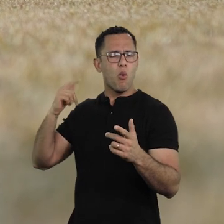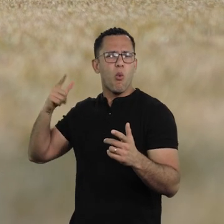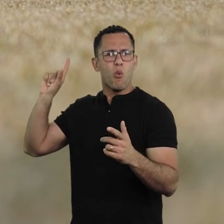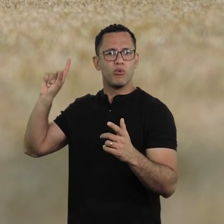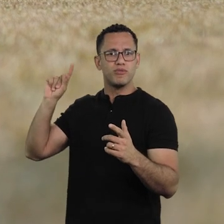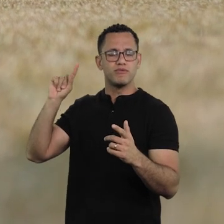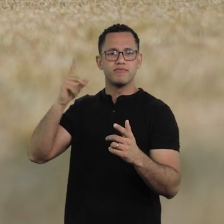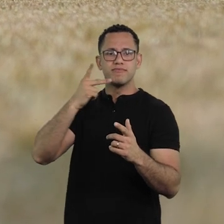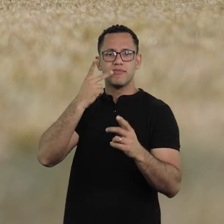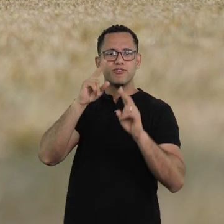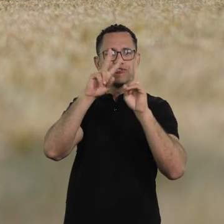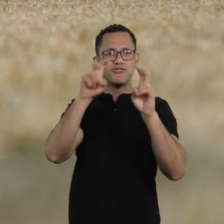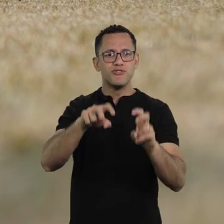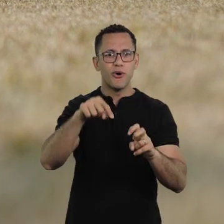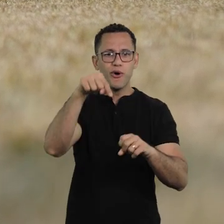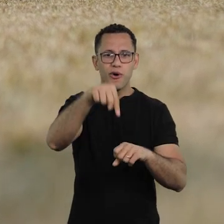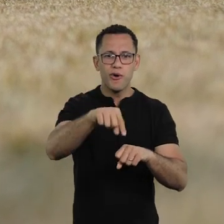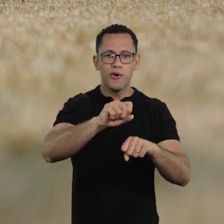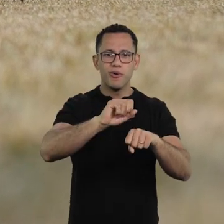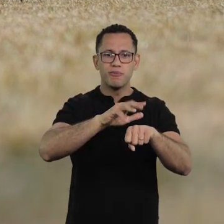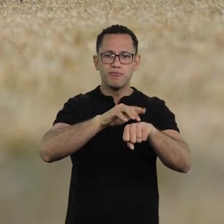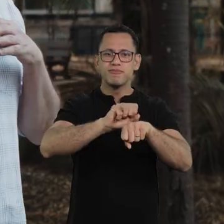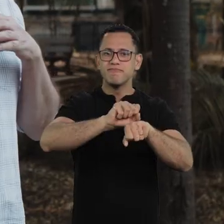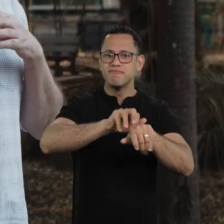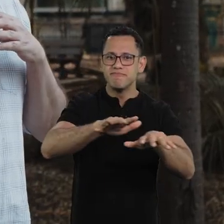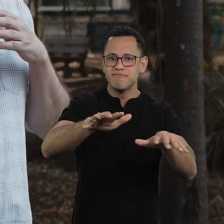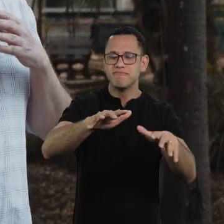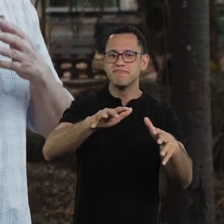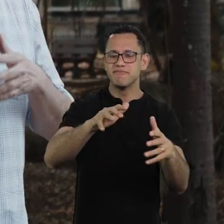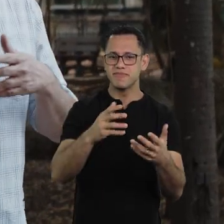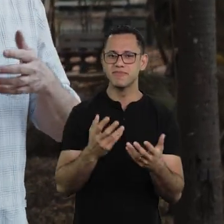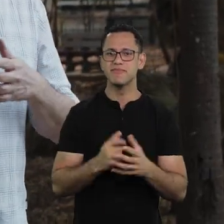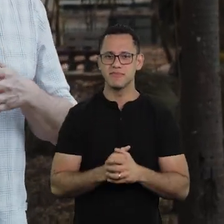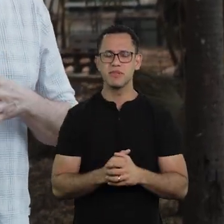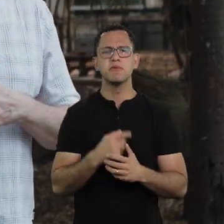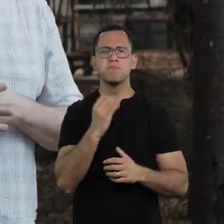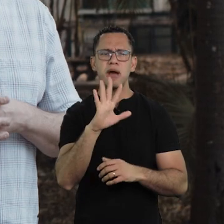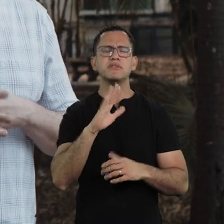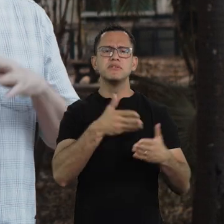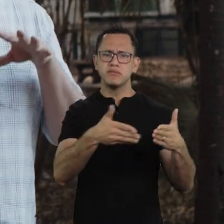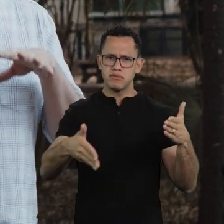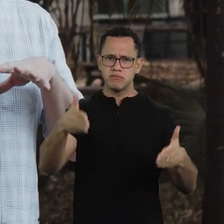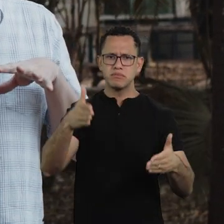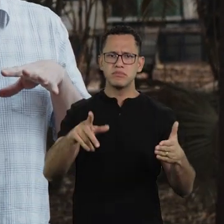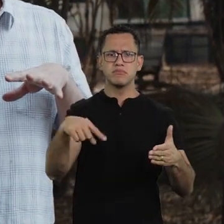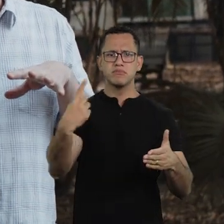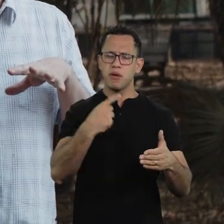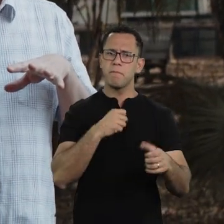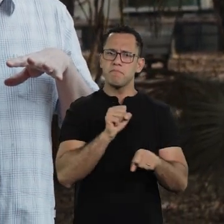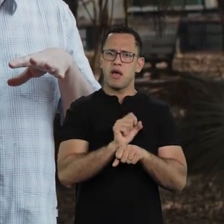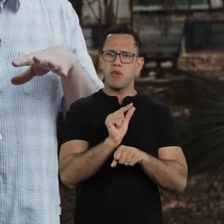I think the pandemic really helped us rediscover our obsessions and also, take a break, right?